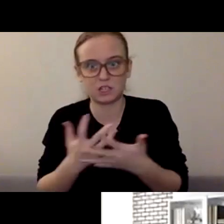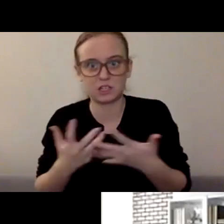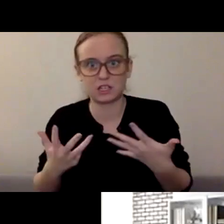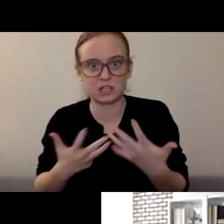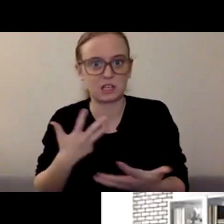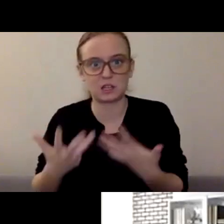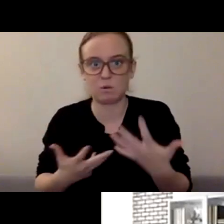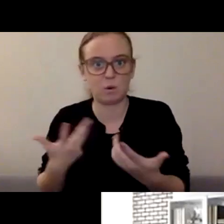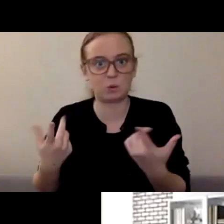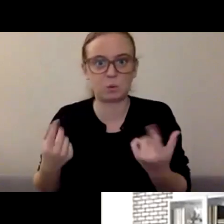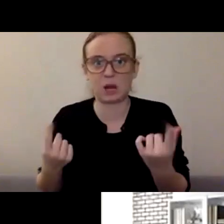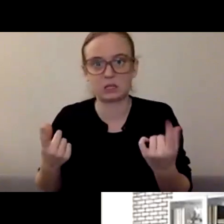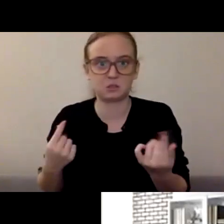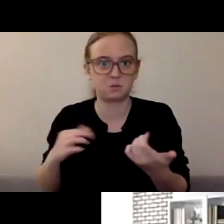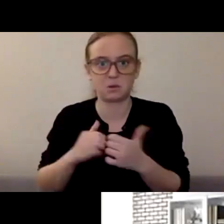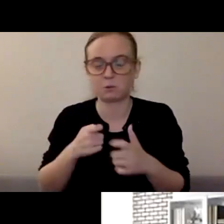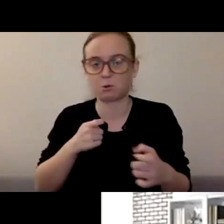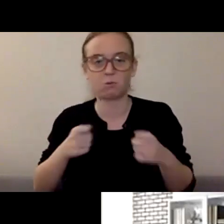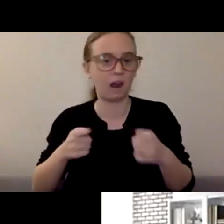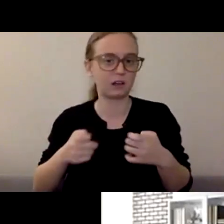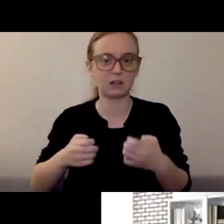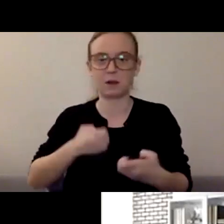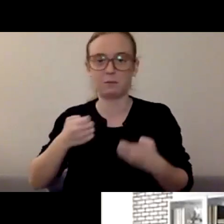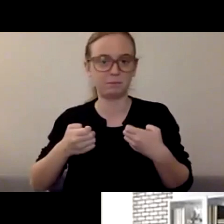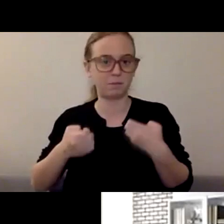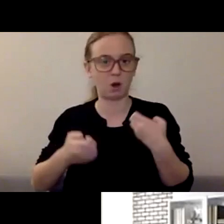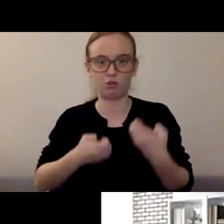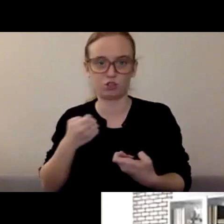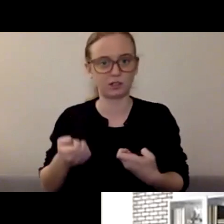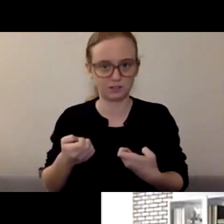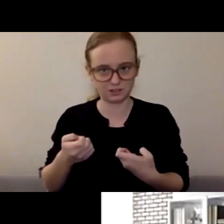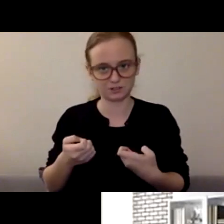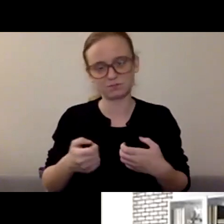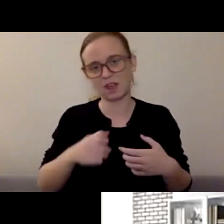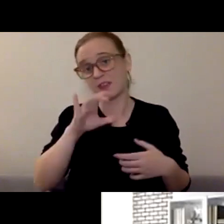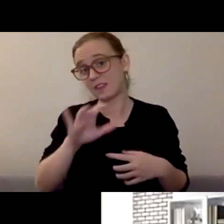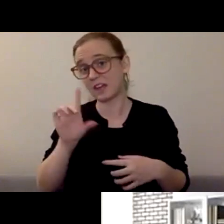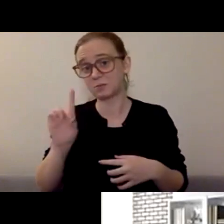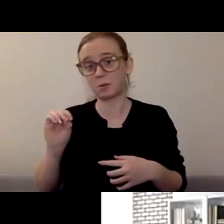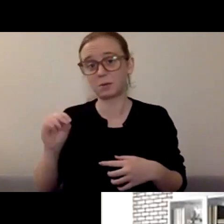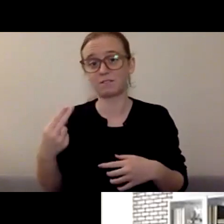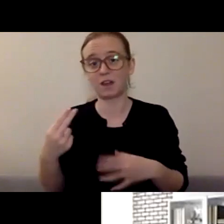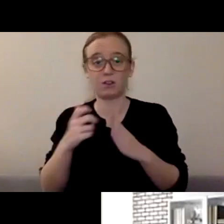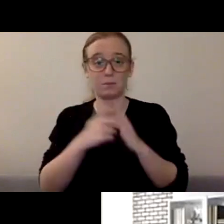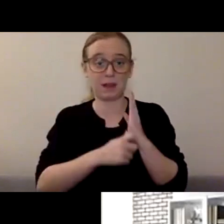And it gives a couple of really great exercises for younger kids that really are meditative,